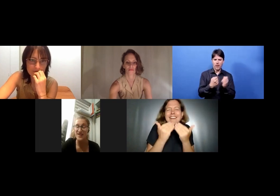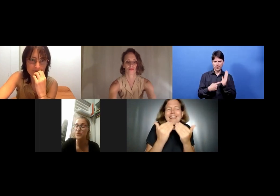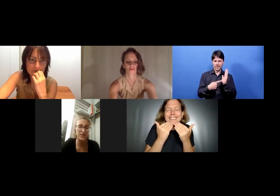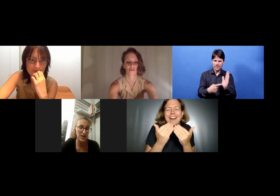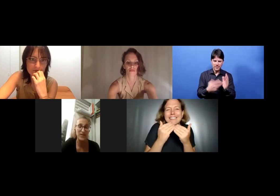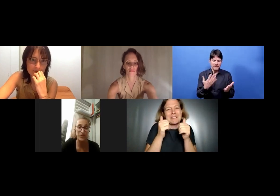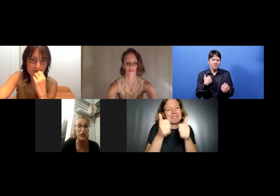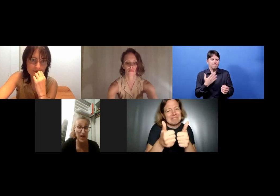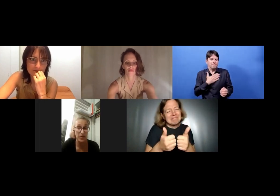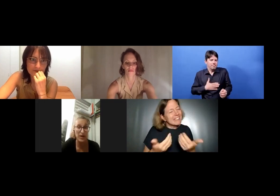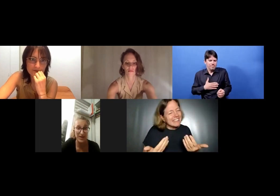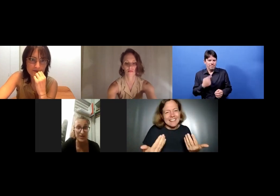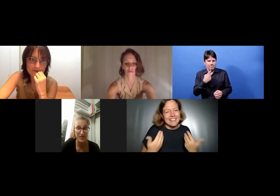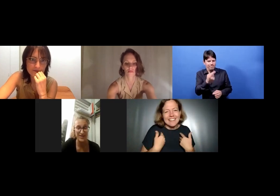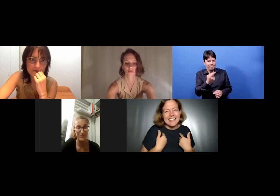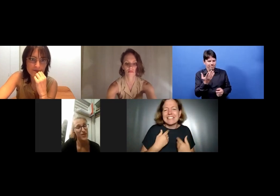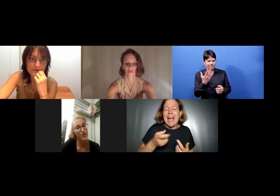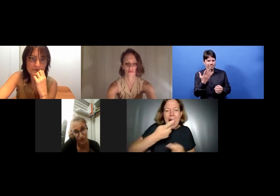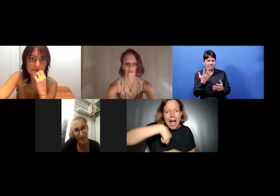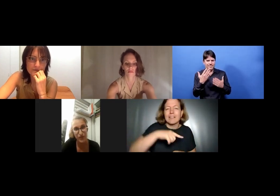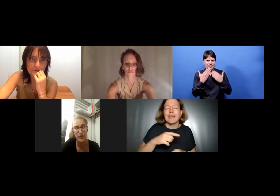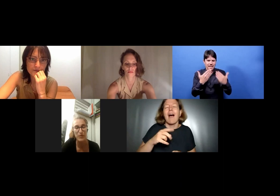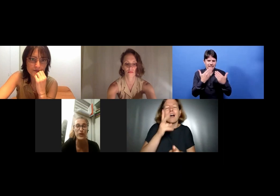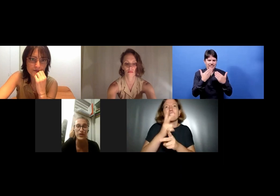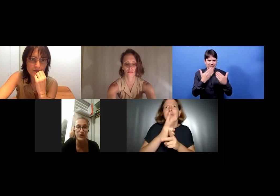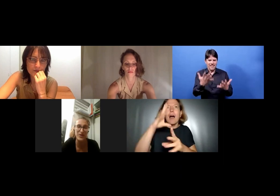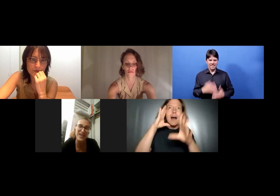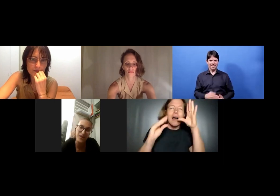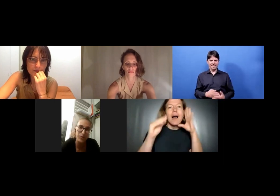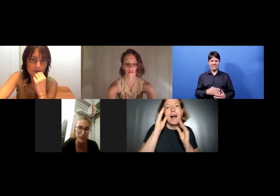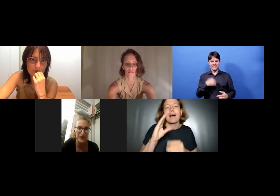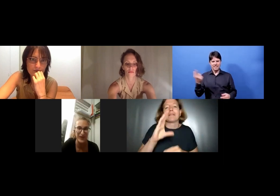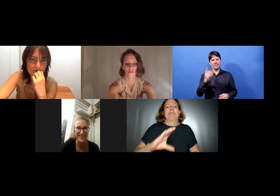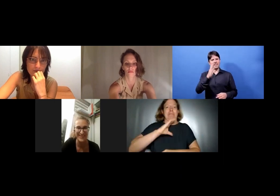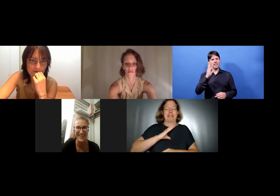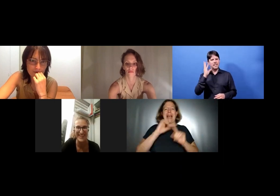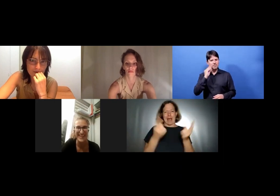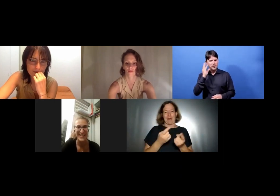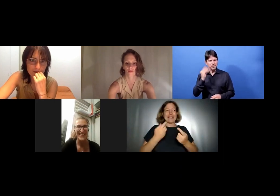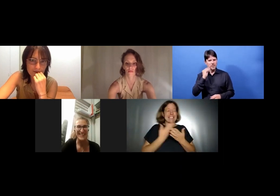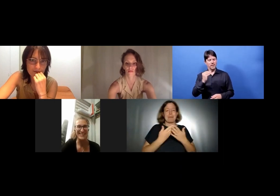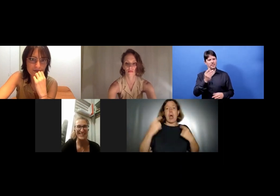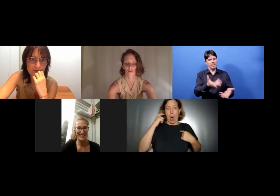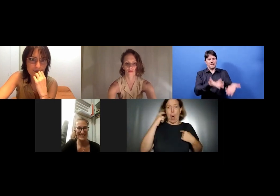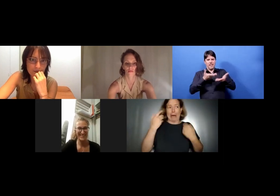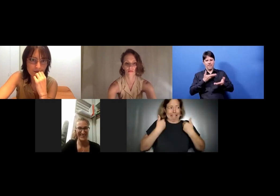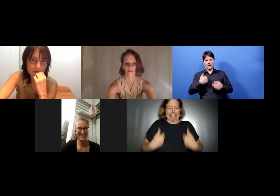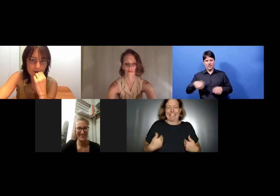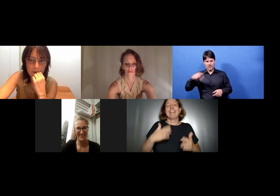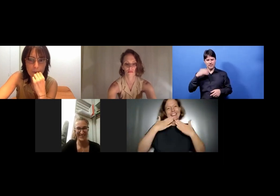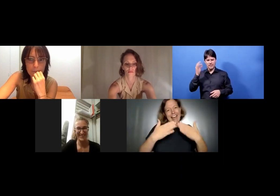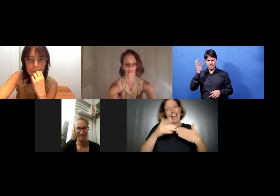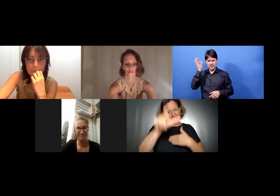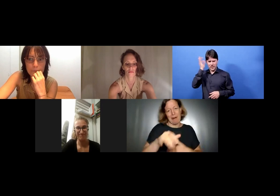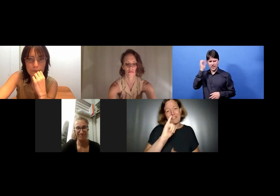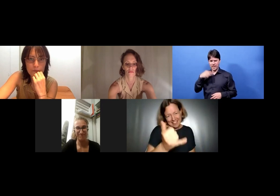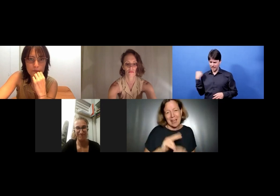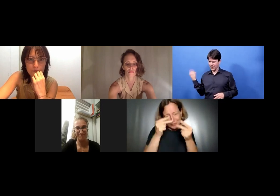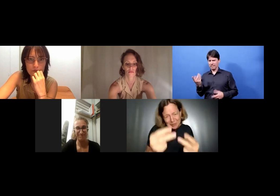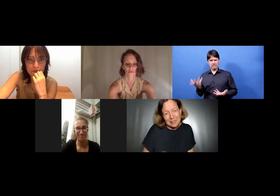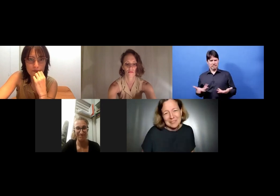So, thank you very much, also from hearing people.